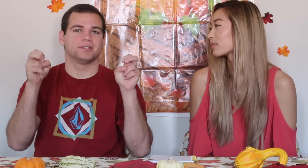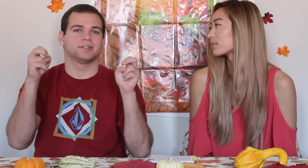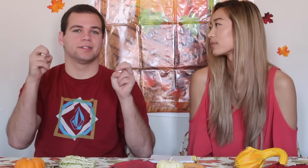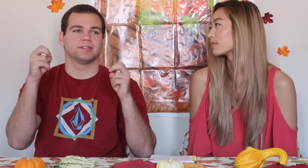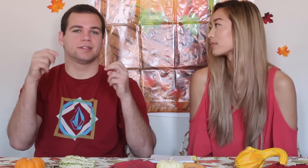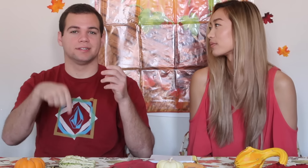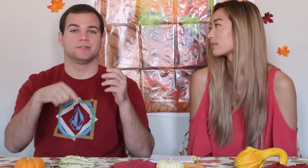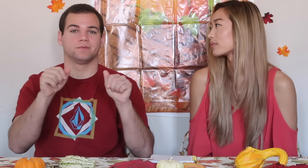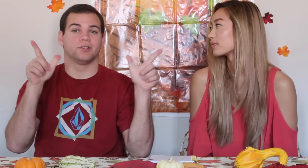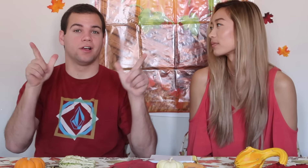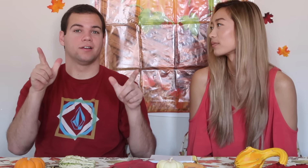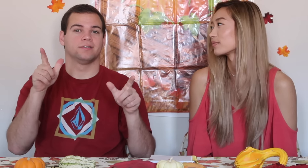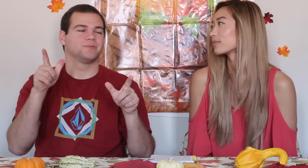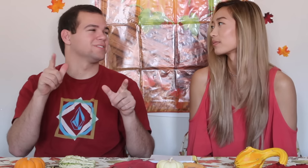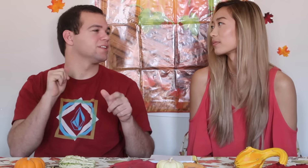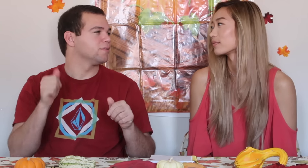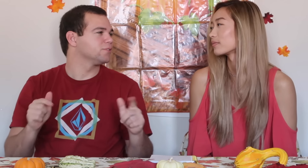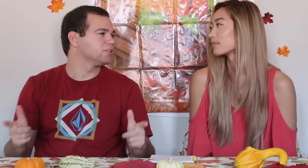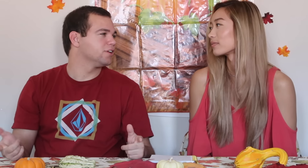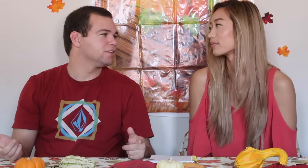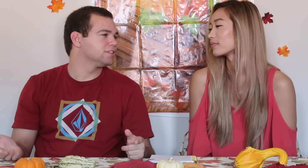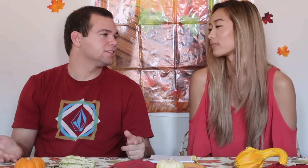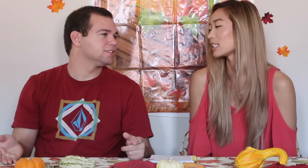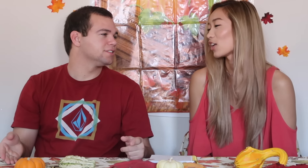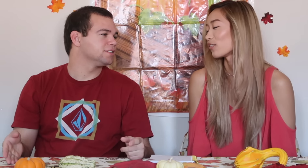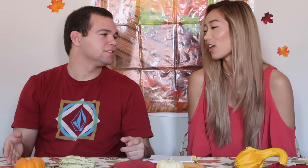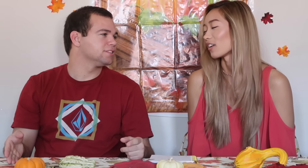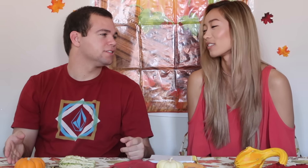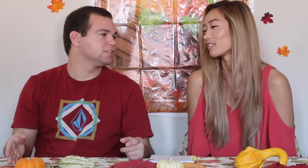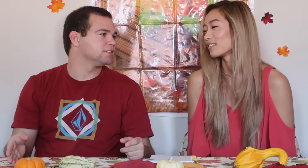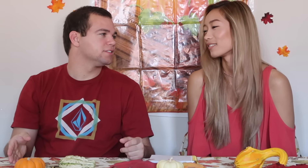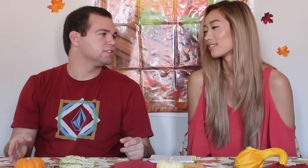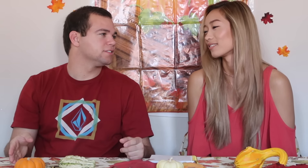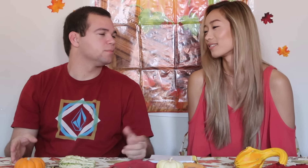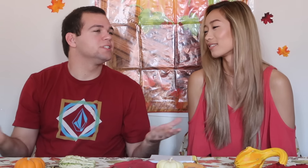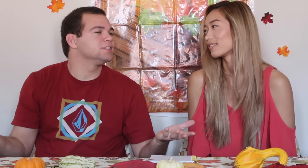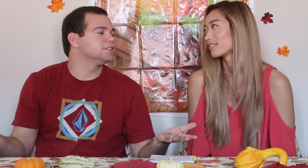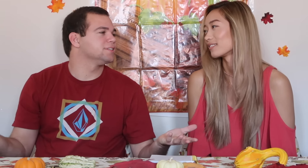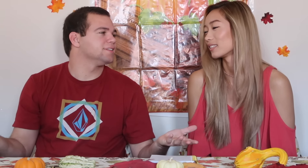subject this vlog, wait it's not a vlog is it It's not a vlog. What is it?!